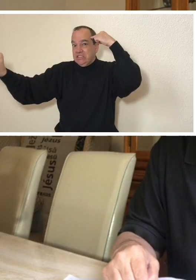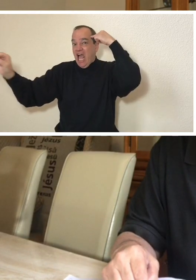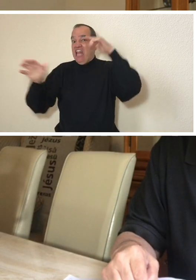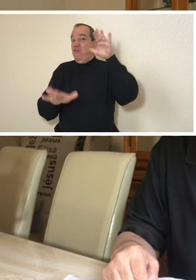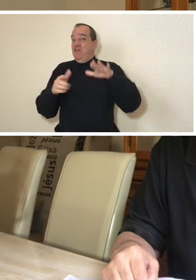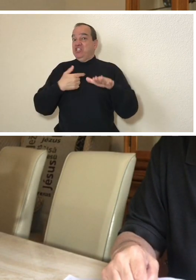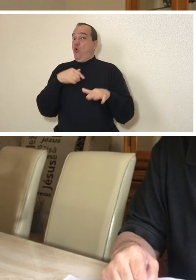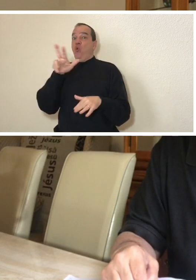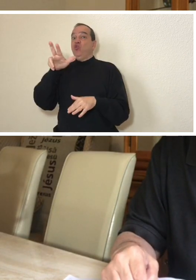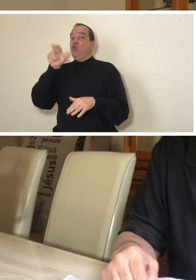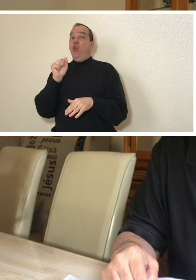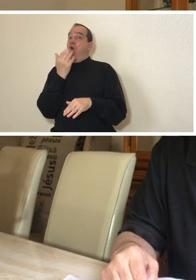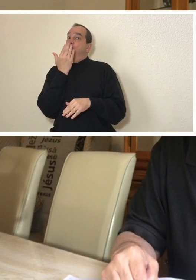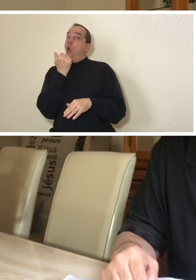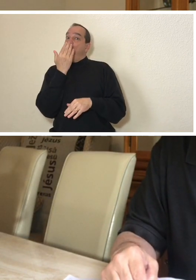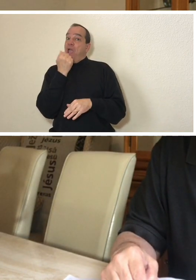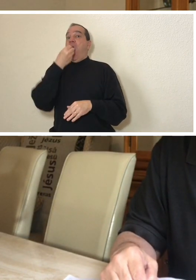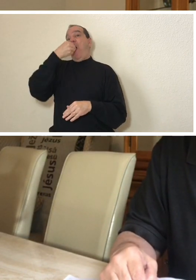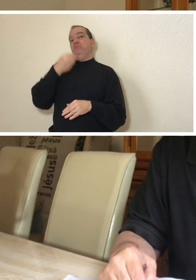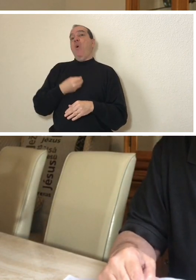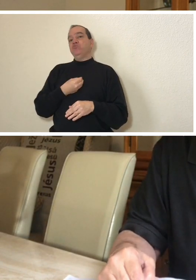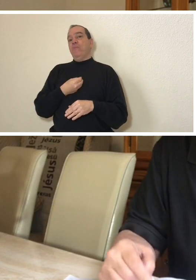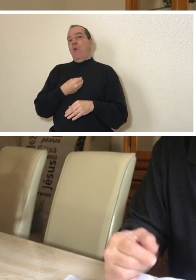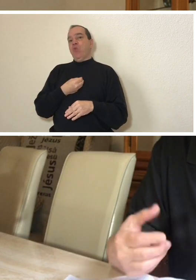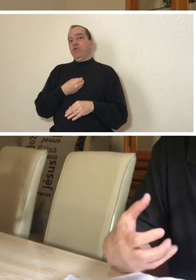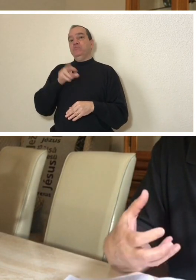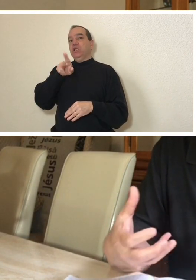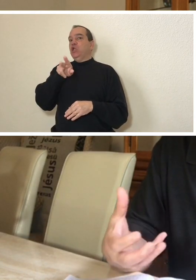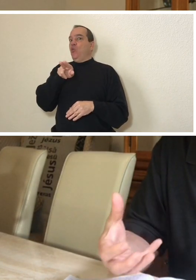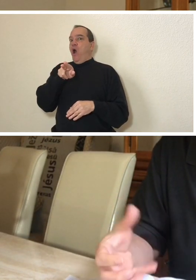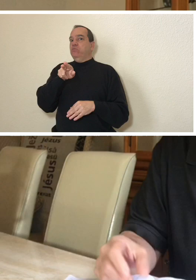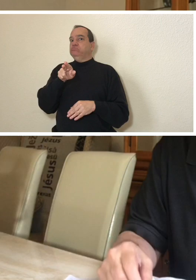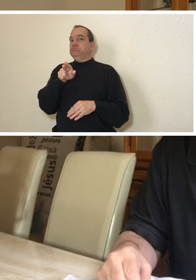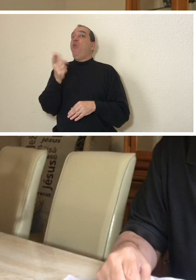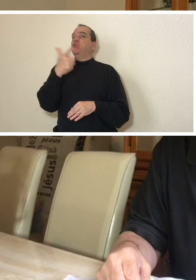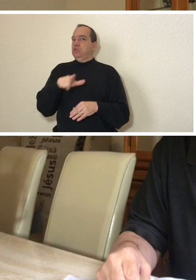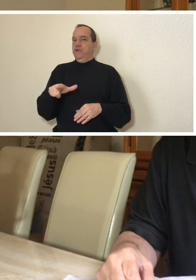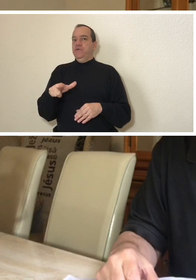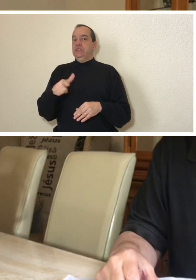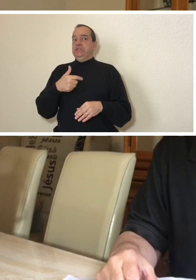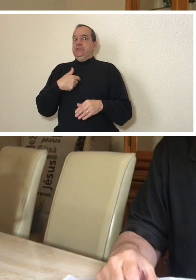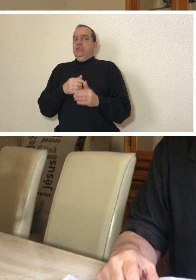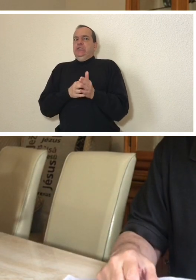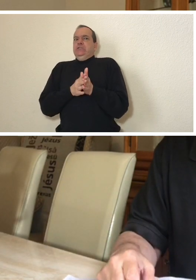Then I started to get a little anxious,